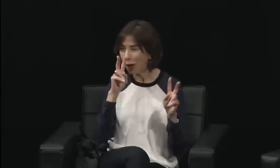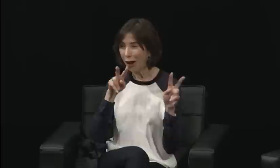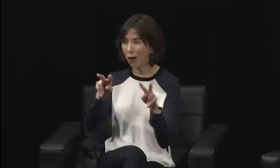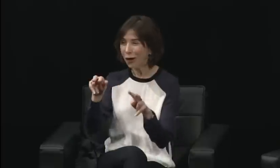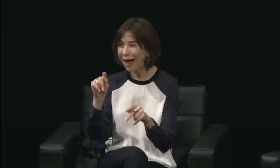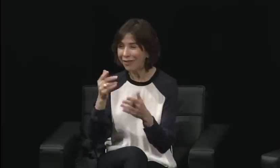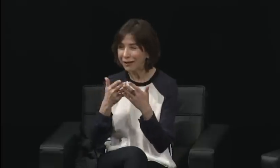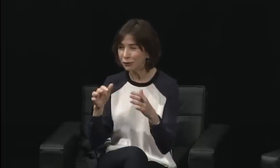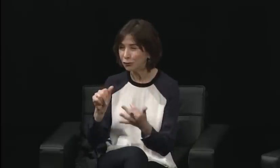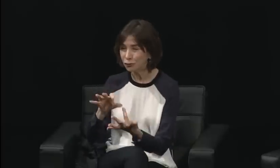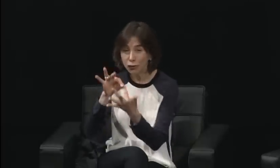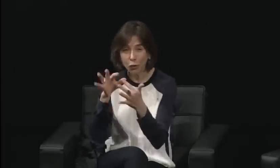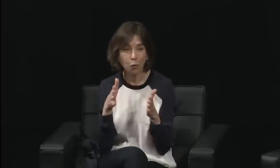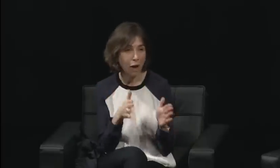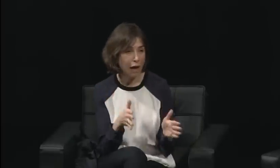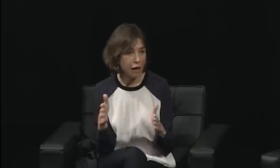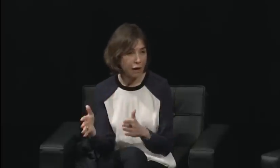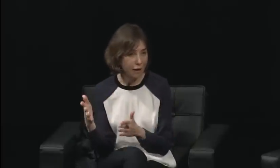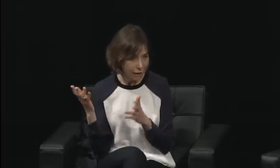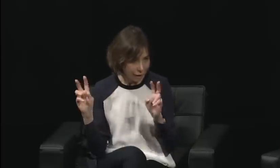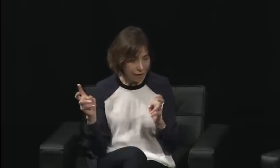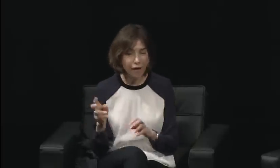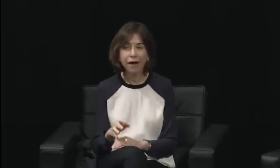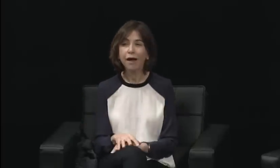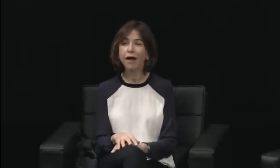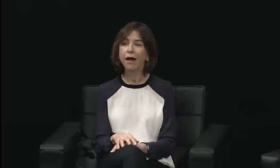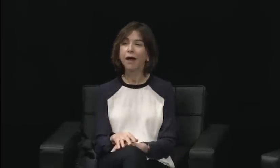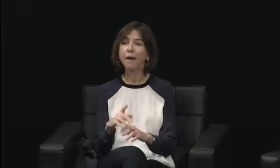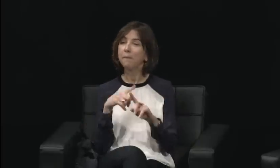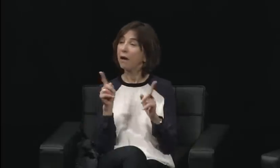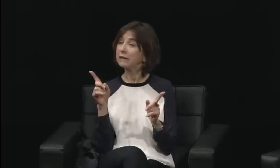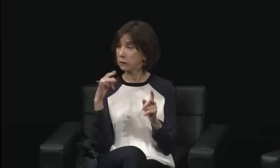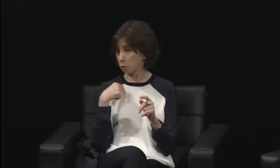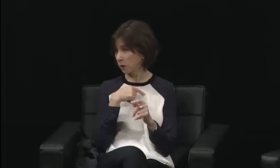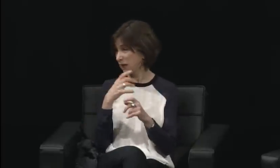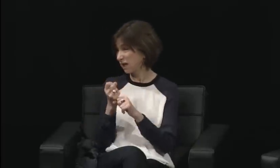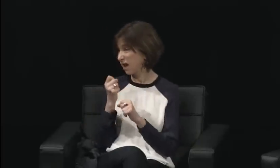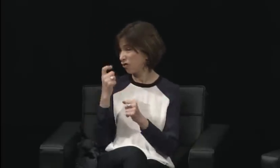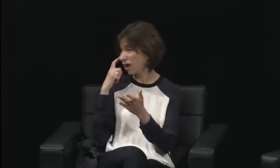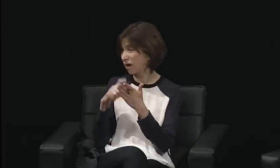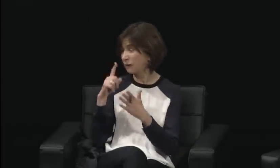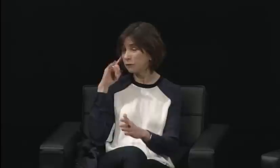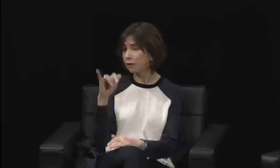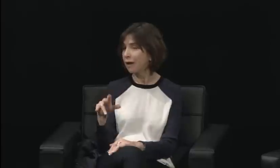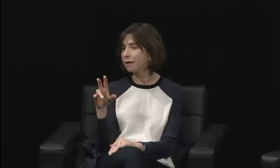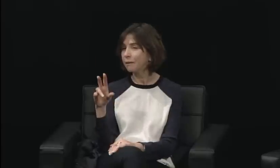The male students typically start in sports teams at a younger age and they learn camaraderie